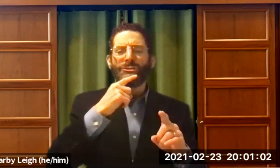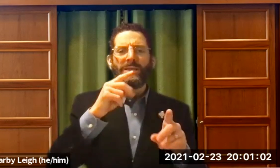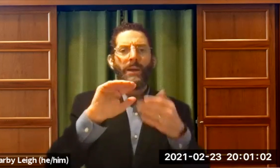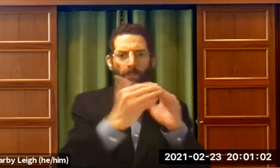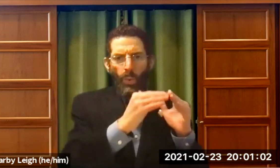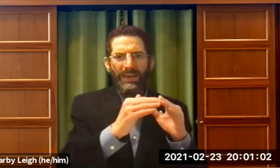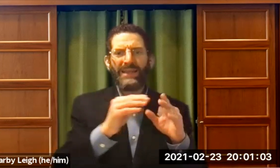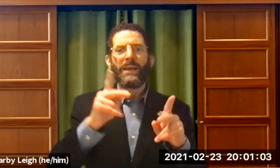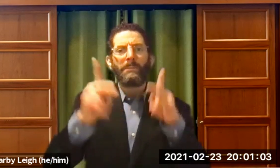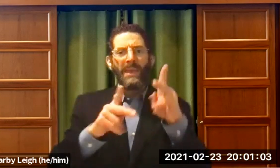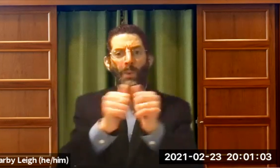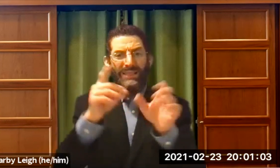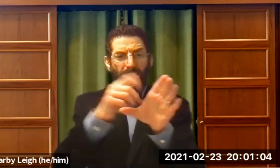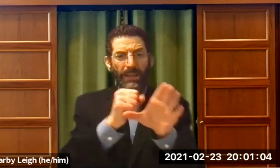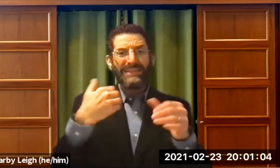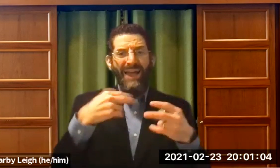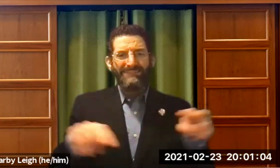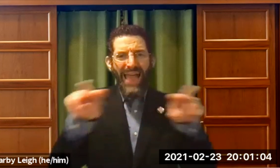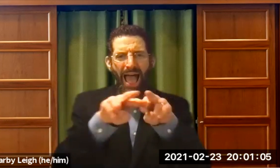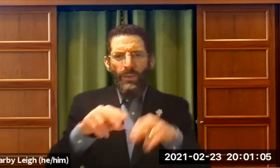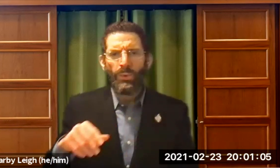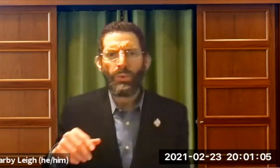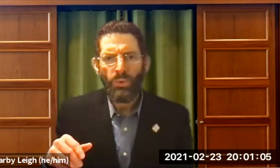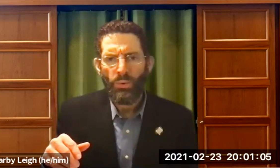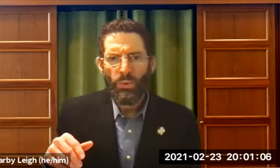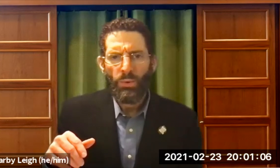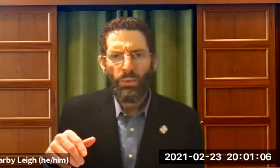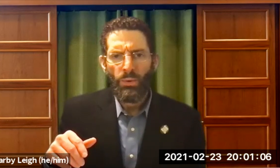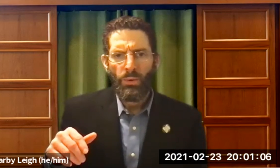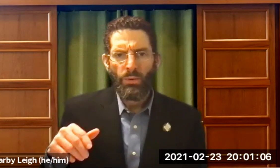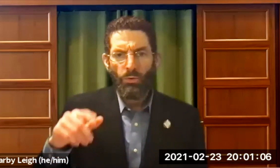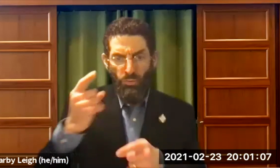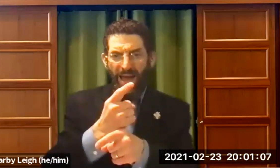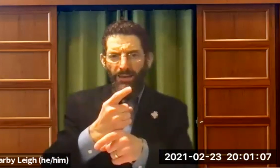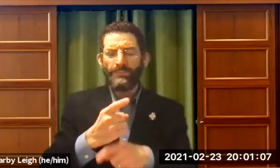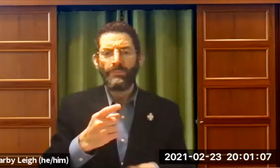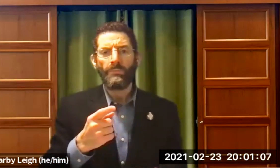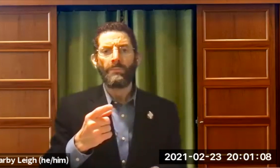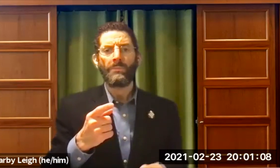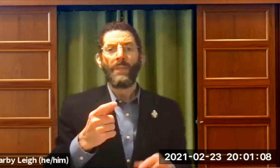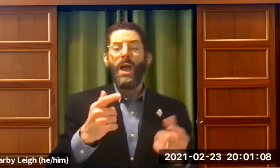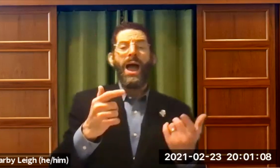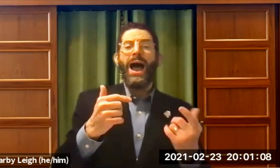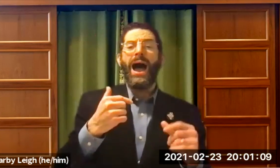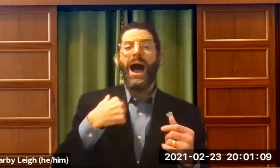How do we convince the hearing community that People with Disabilities have value? Is that what you're asking? Is that